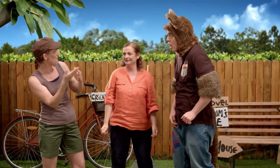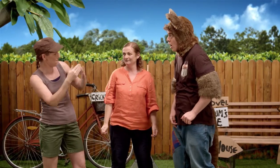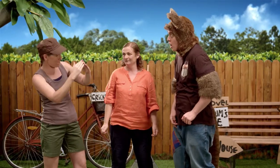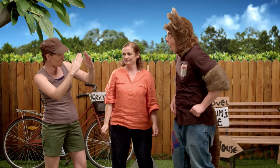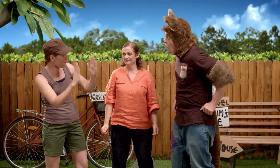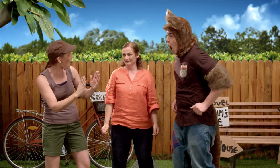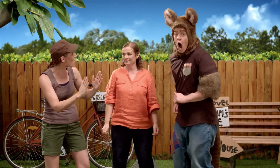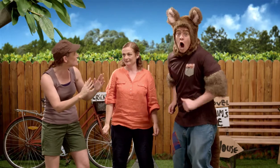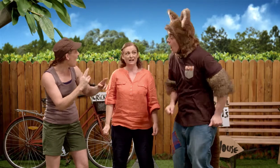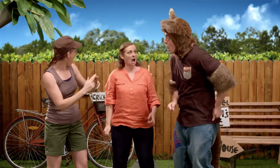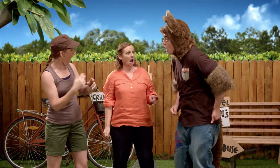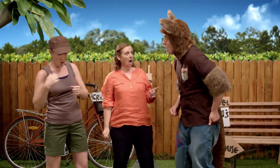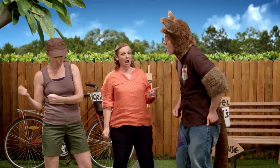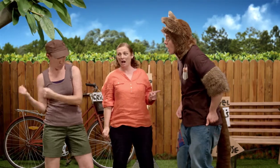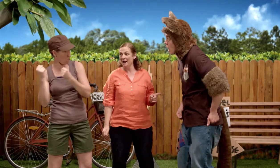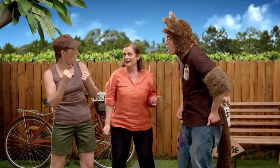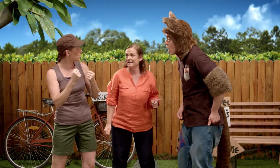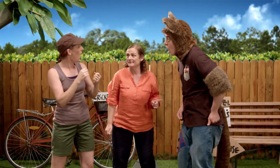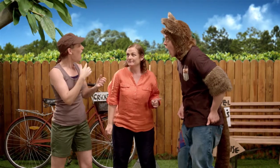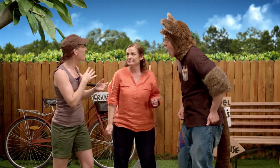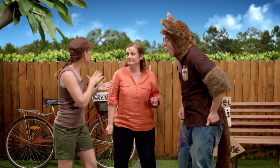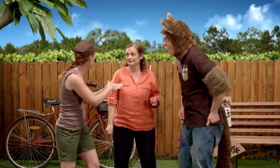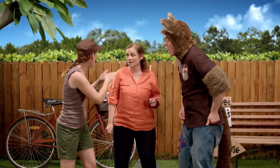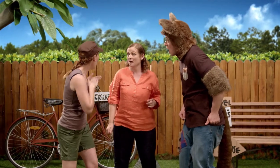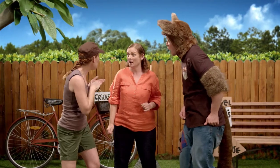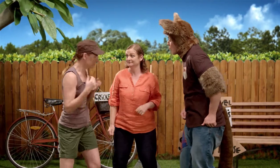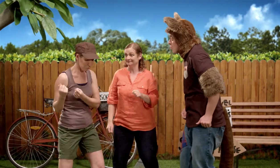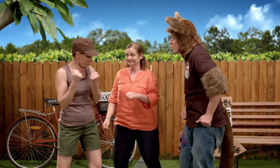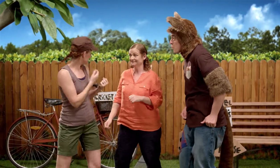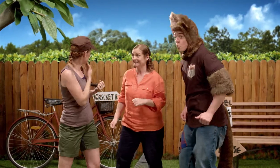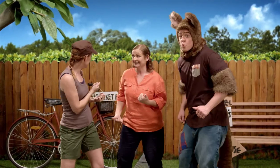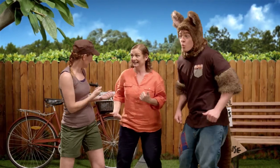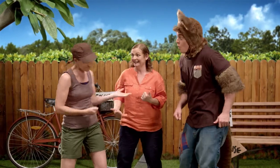Oh! I've brought it here, but I just need a hand bringing it in.